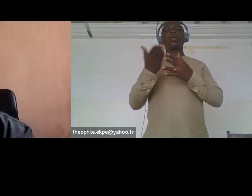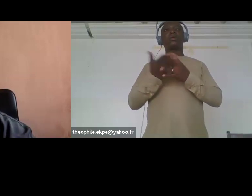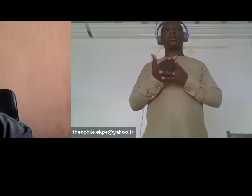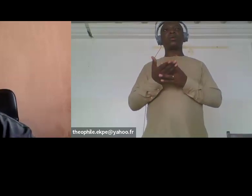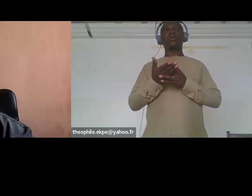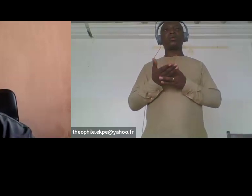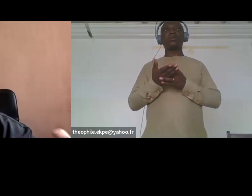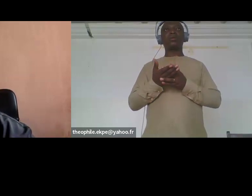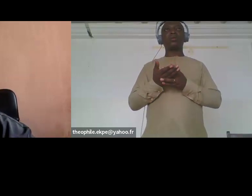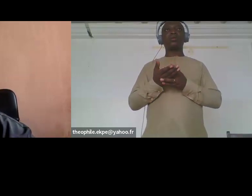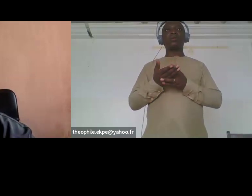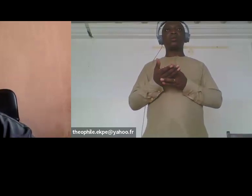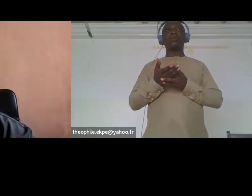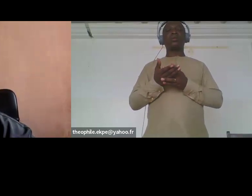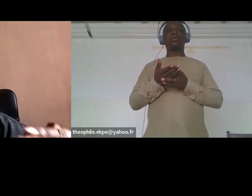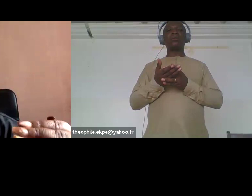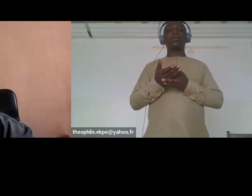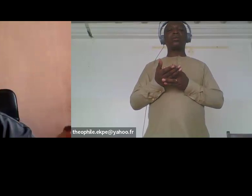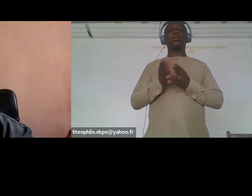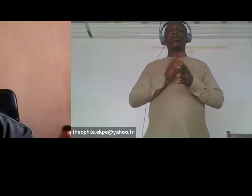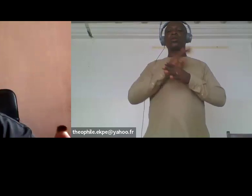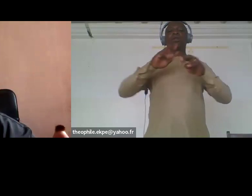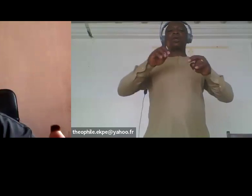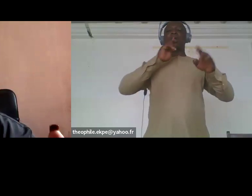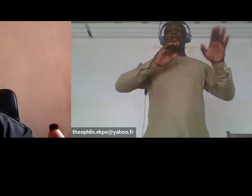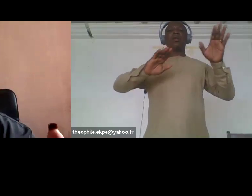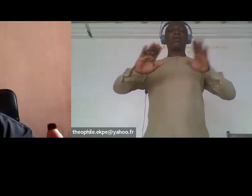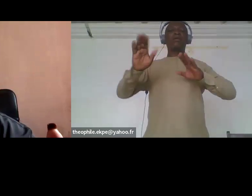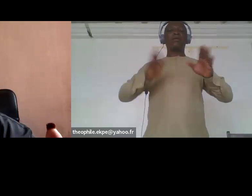done such platforms will be able to share those kind